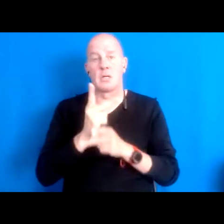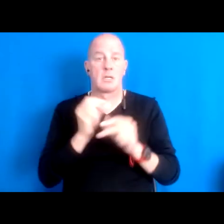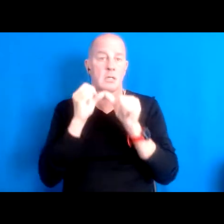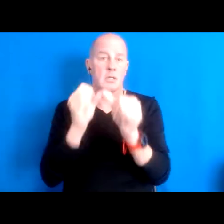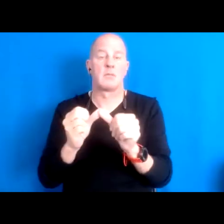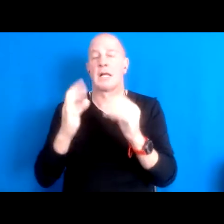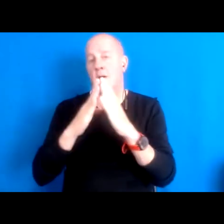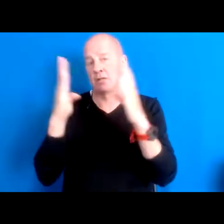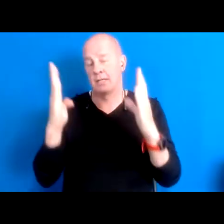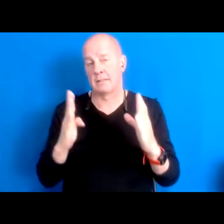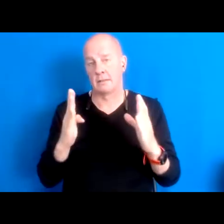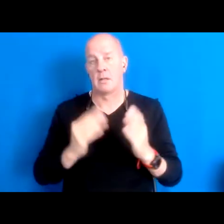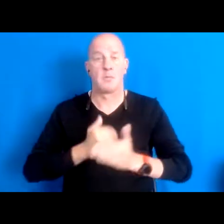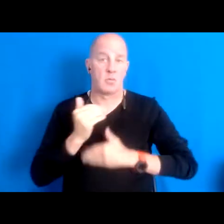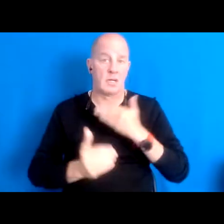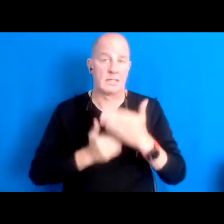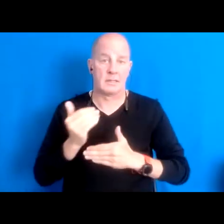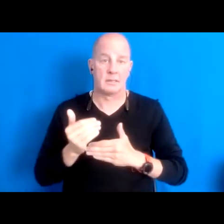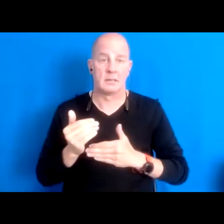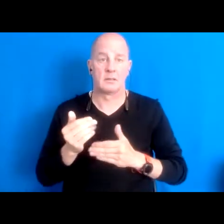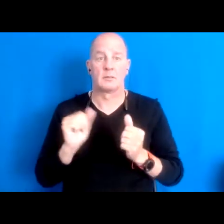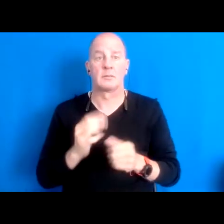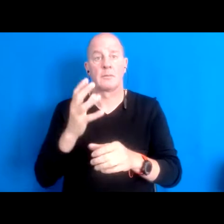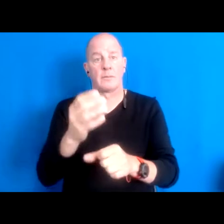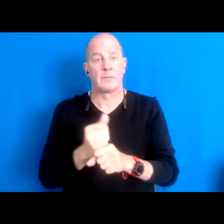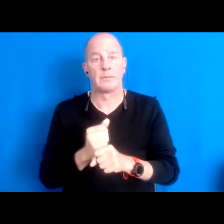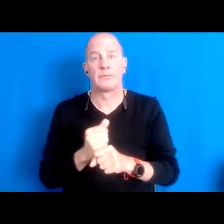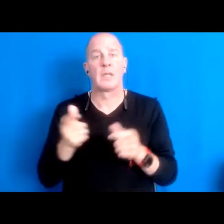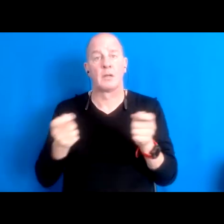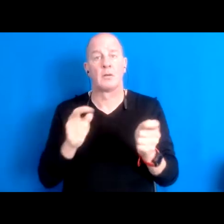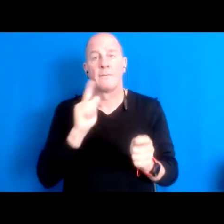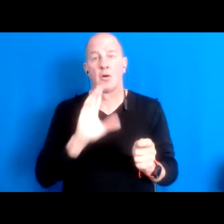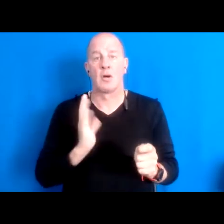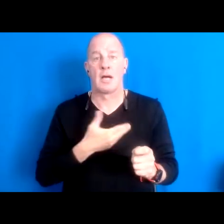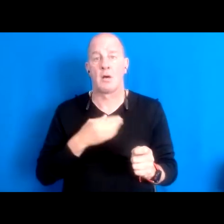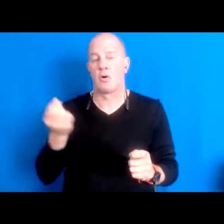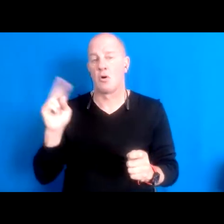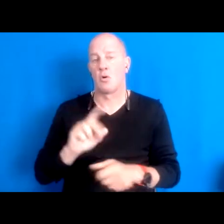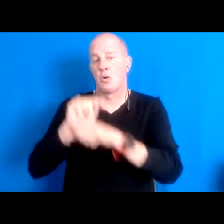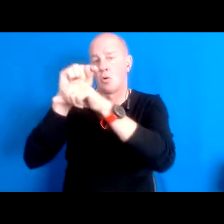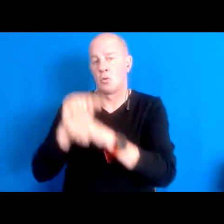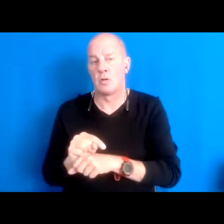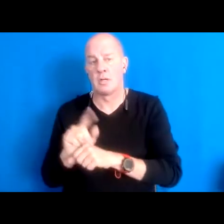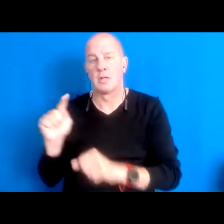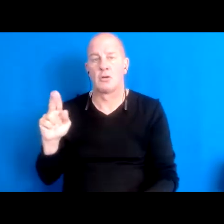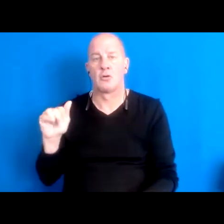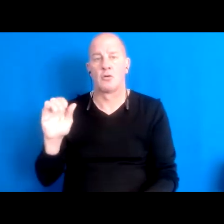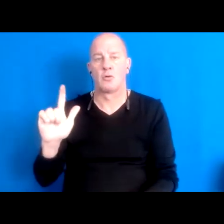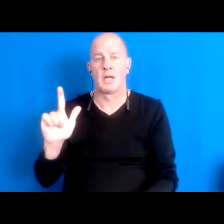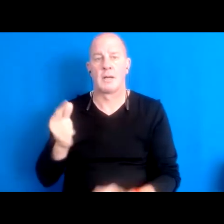you know, gaining back control 15:44:14 of our own traditional tribal lands for our ceremonies.